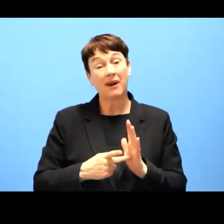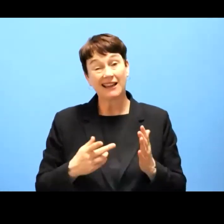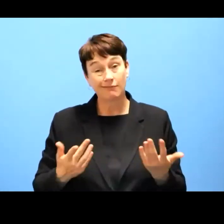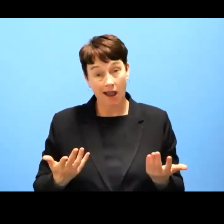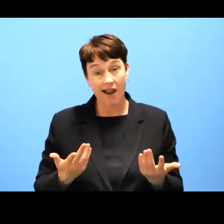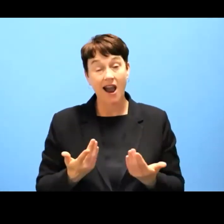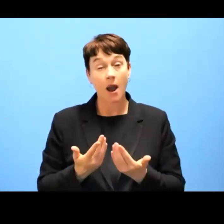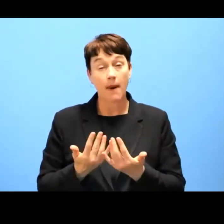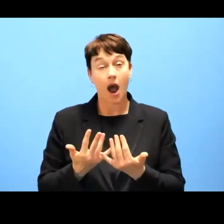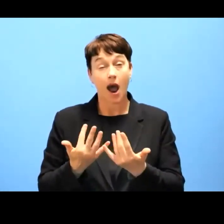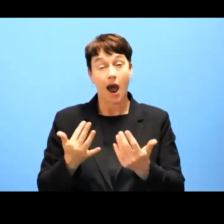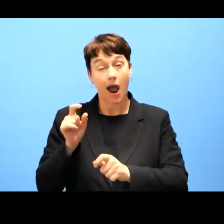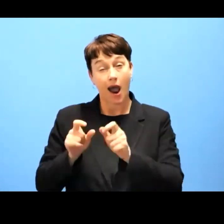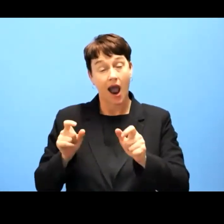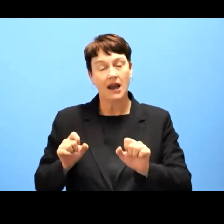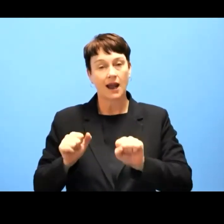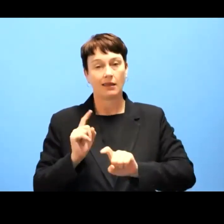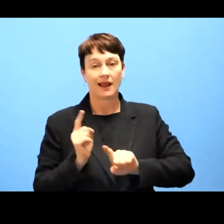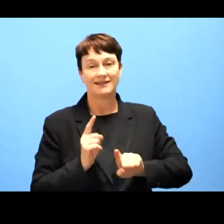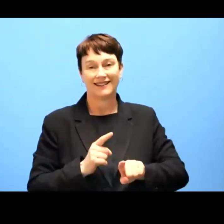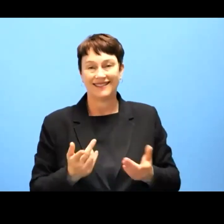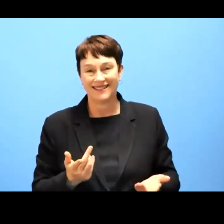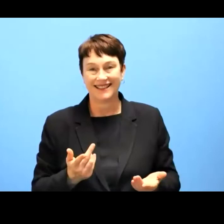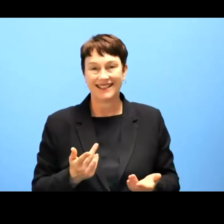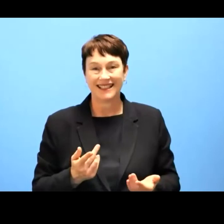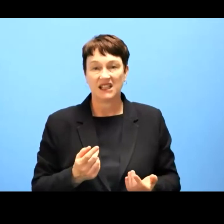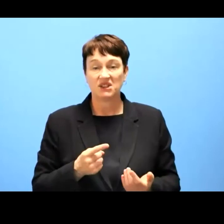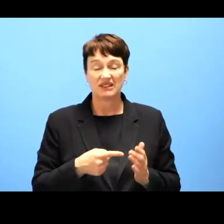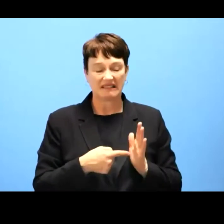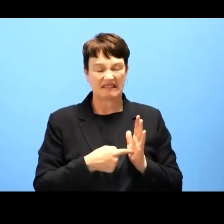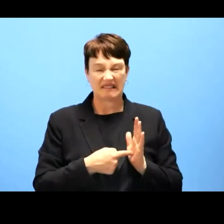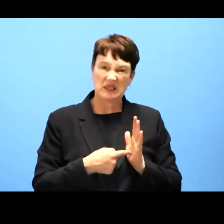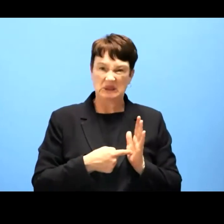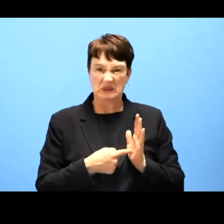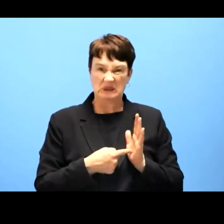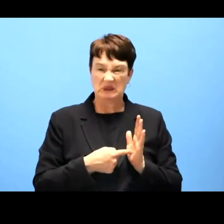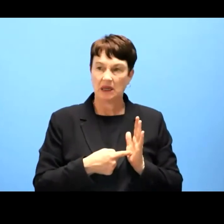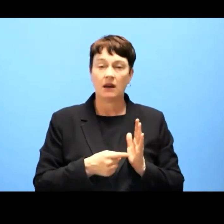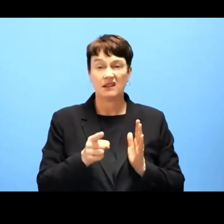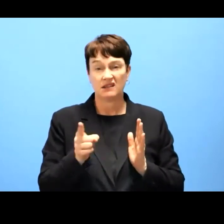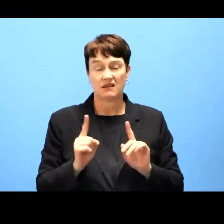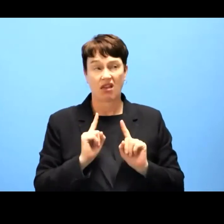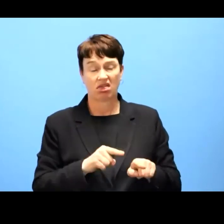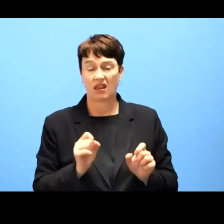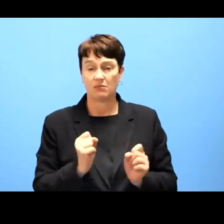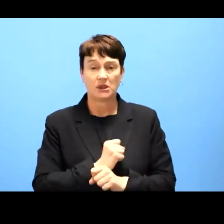regular respondents and it showed that obviously people with intellectual disabilities used